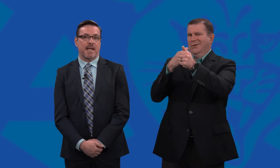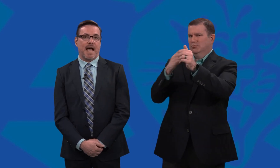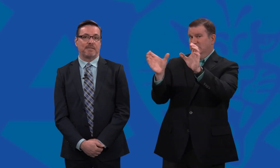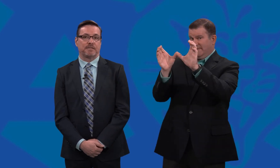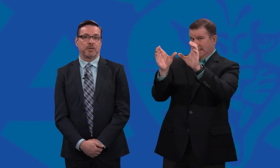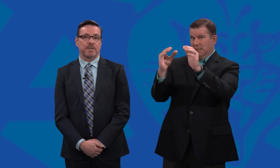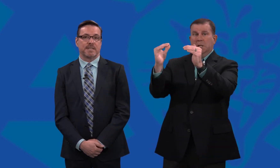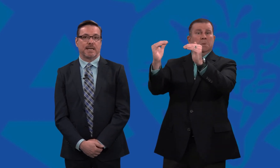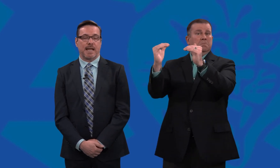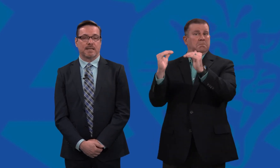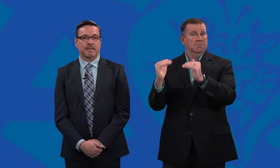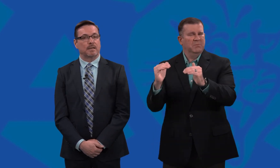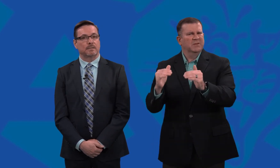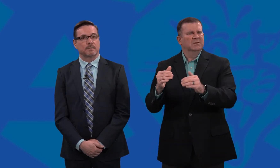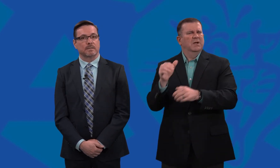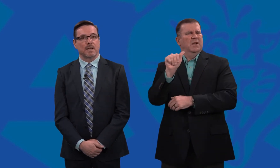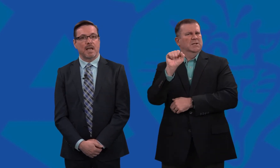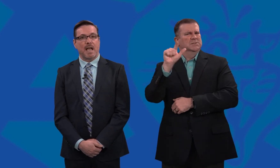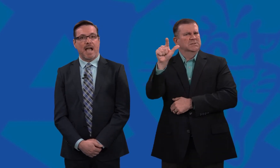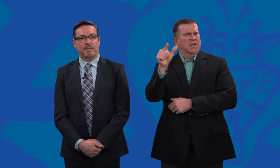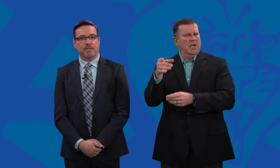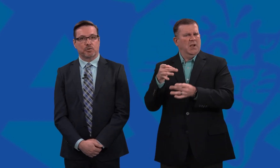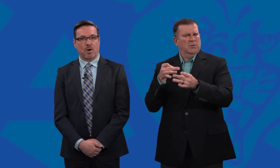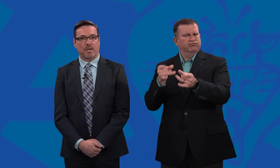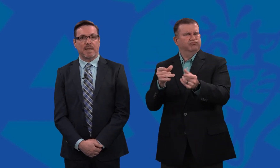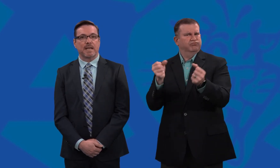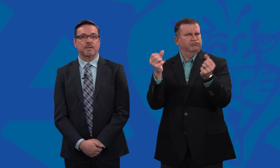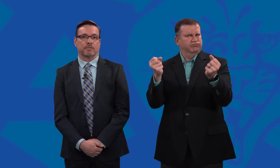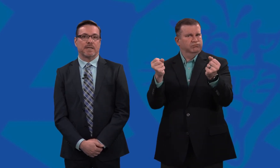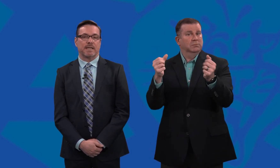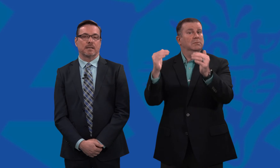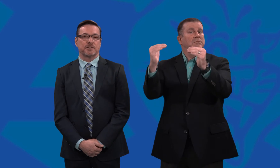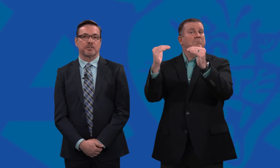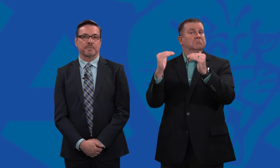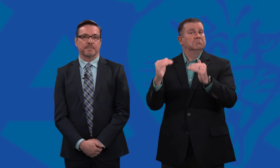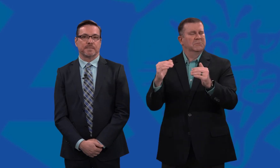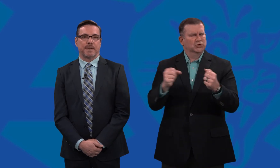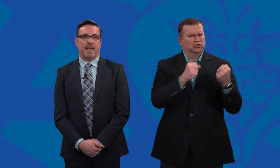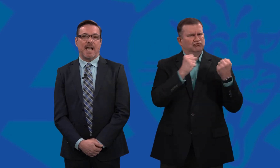having fluency in ASL, having a strong command of written English,